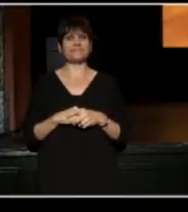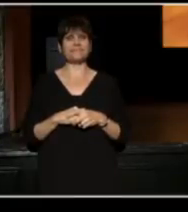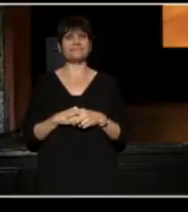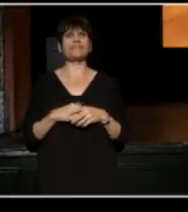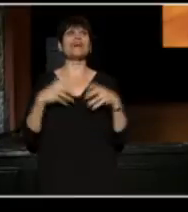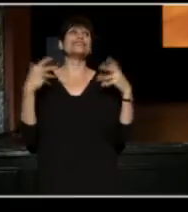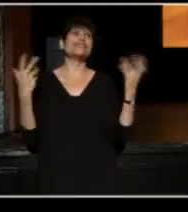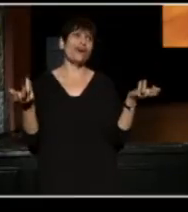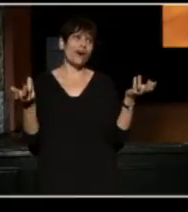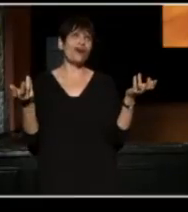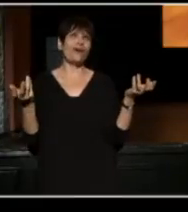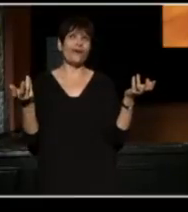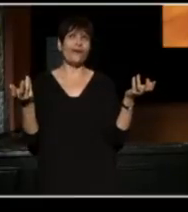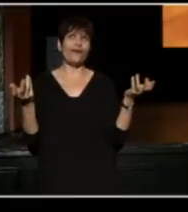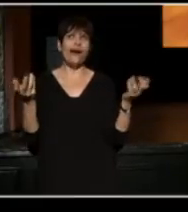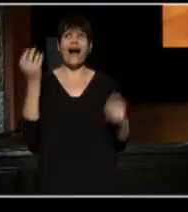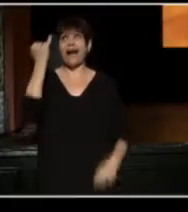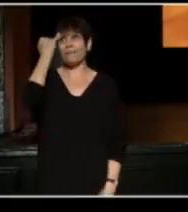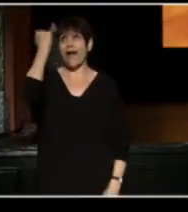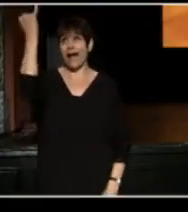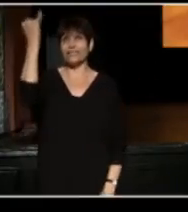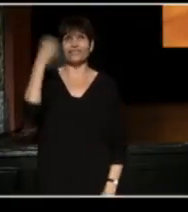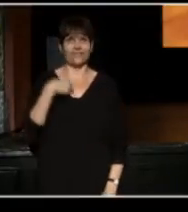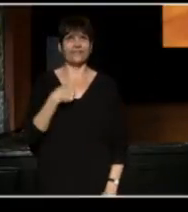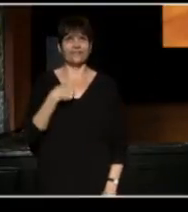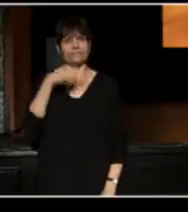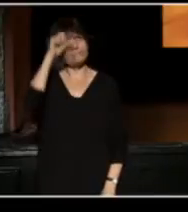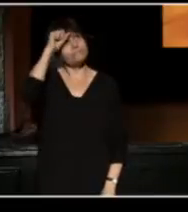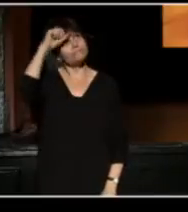So, I imagine that some of you